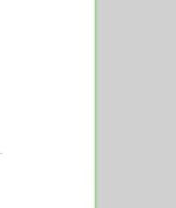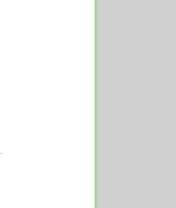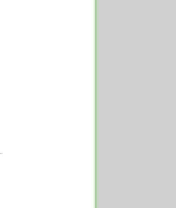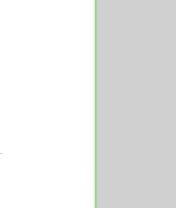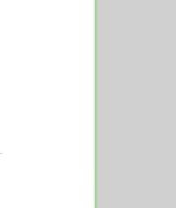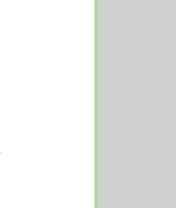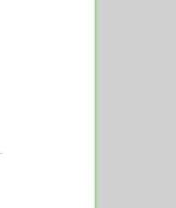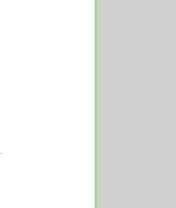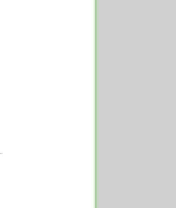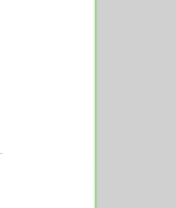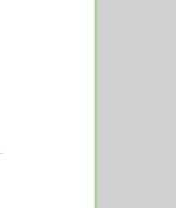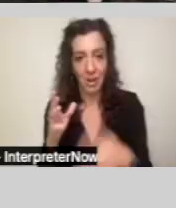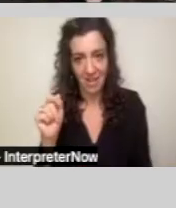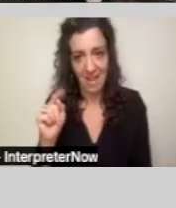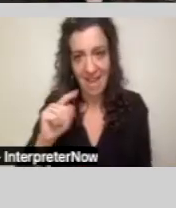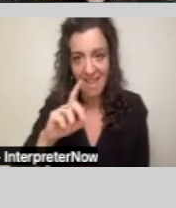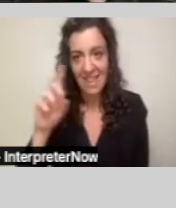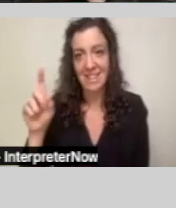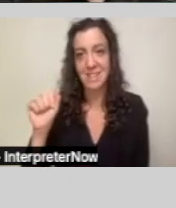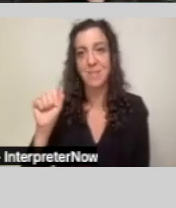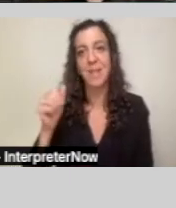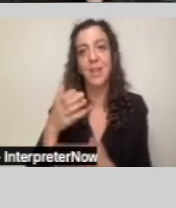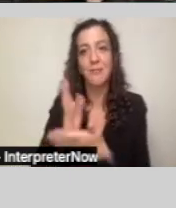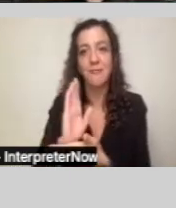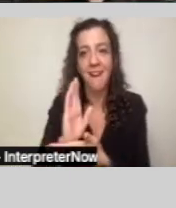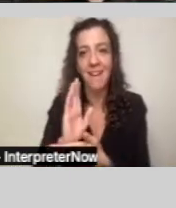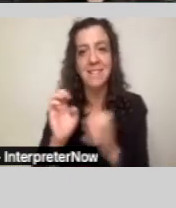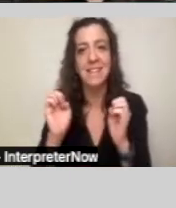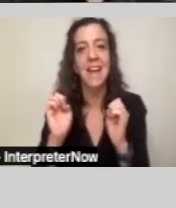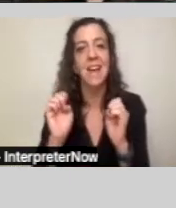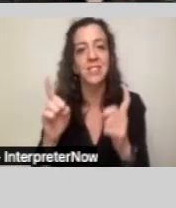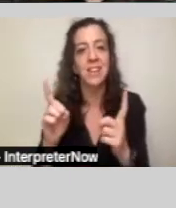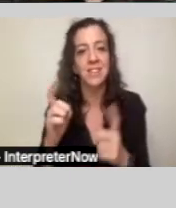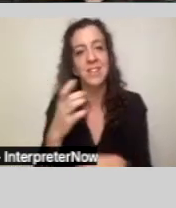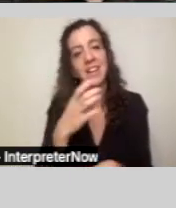my name is Michelle Uzeta. Disability Rights Education and Defense Fund or DREDF,